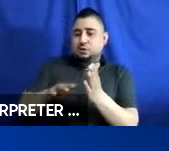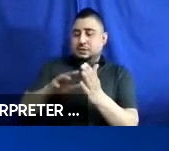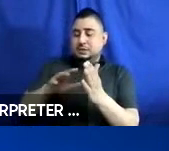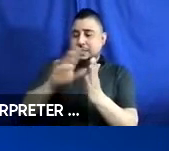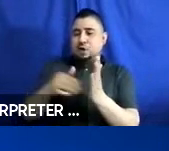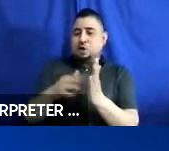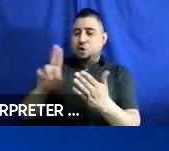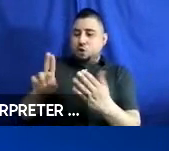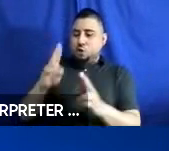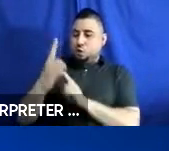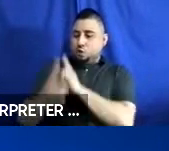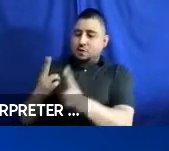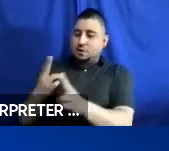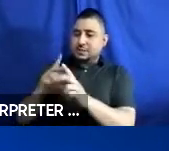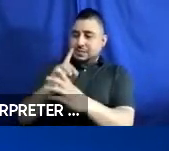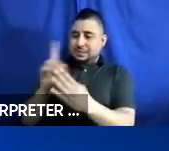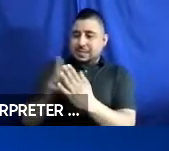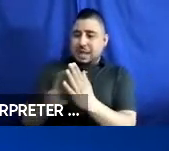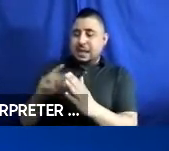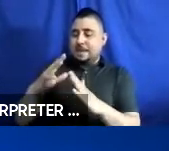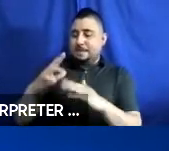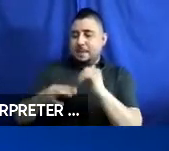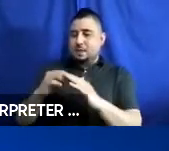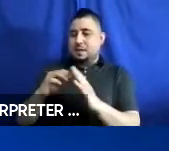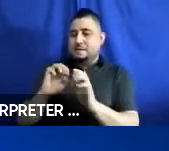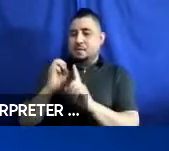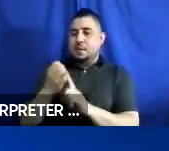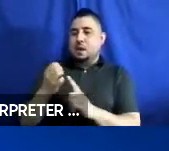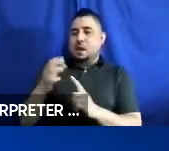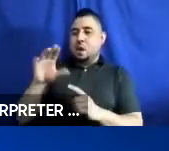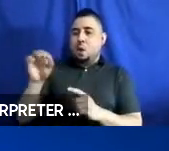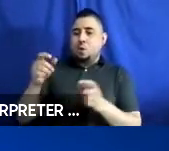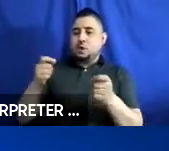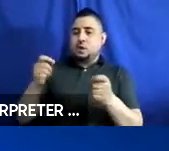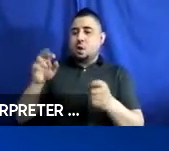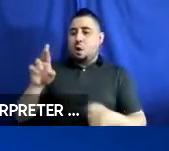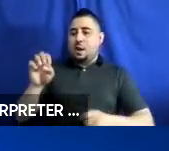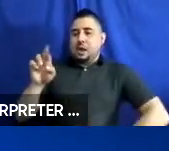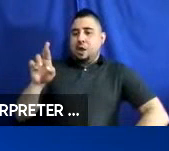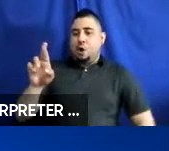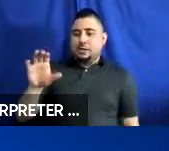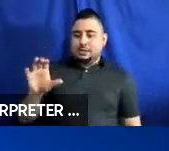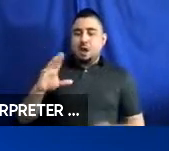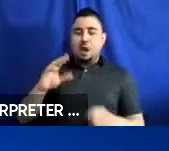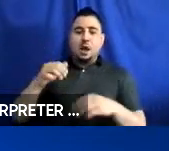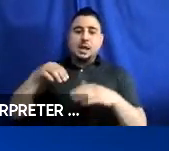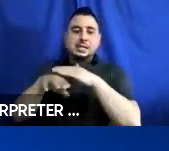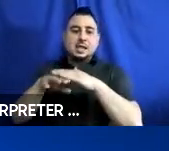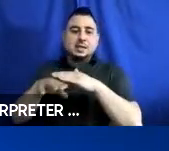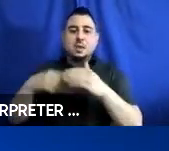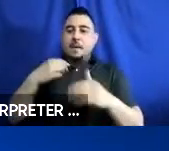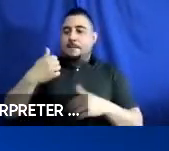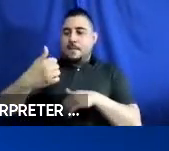and the Built Environment and codirects the RERC on Accessible Public Transportation.